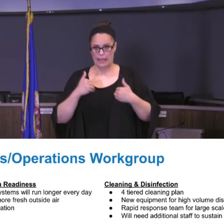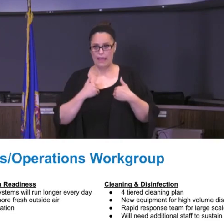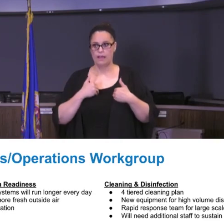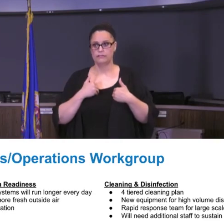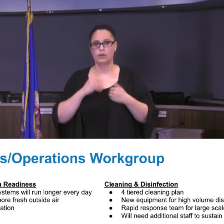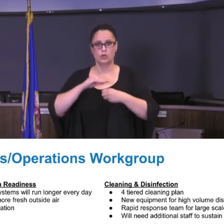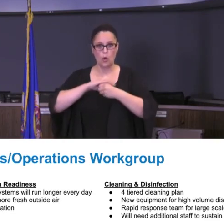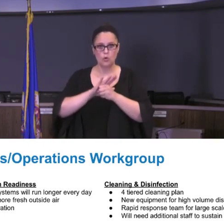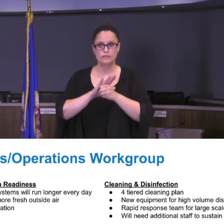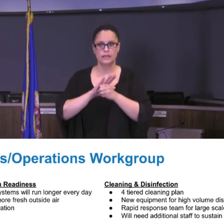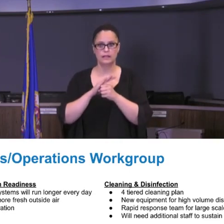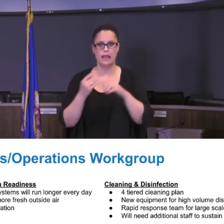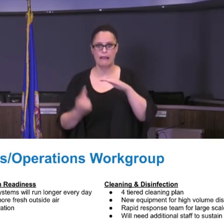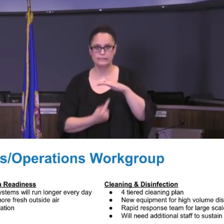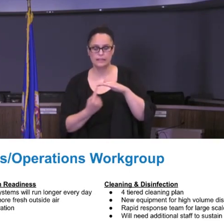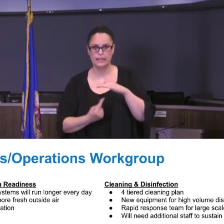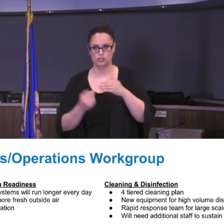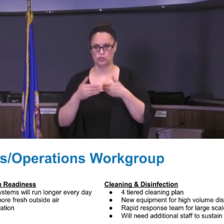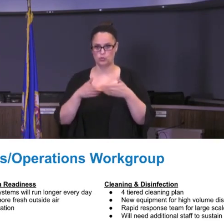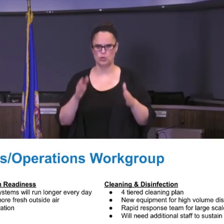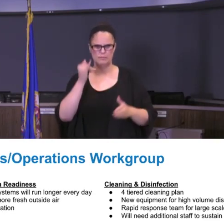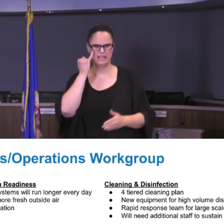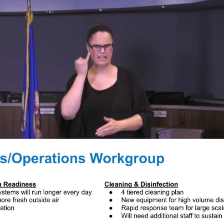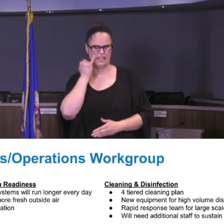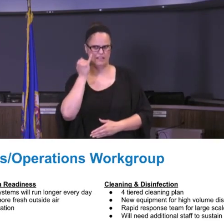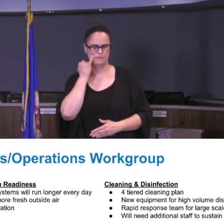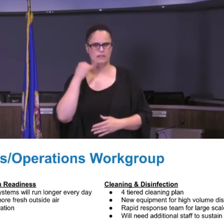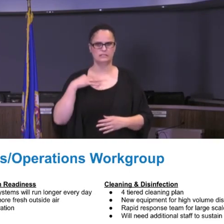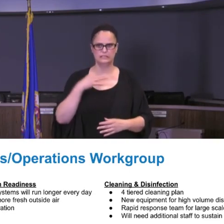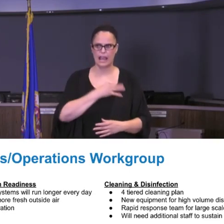for that case if a child or staff does show some